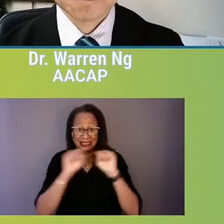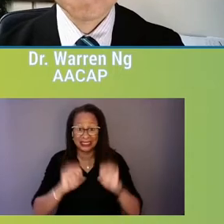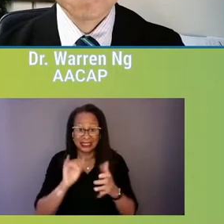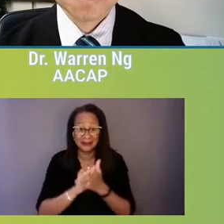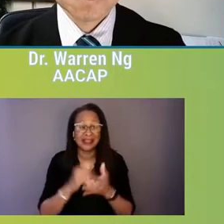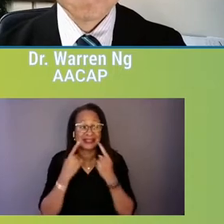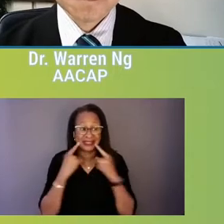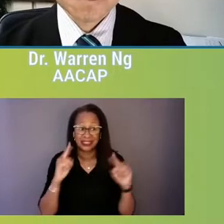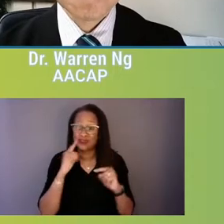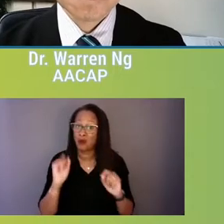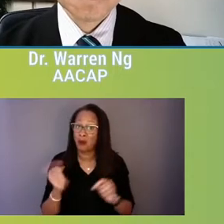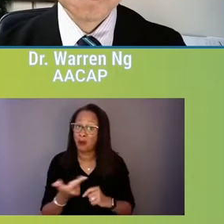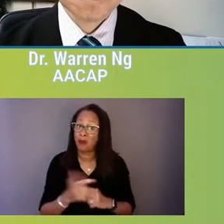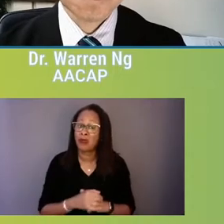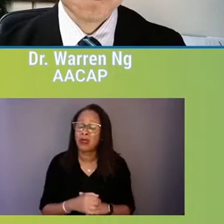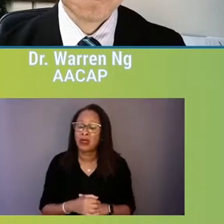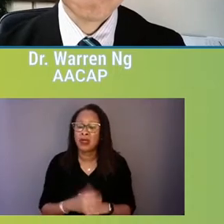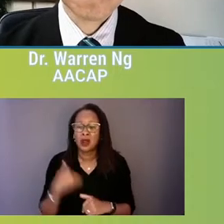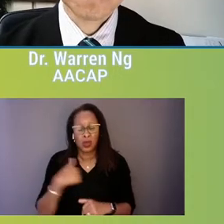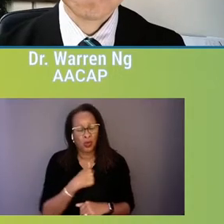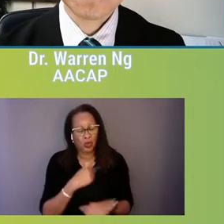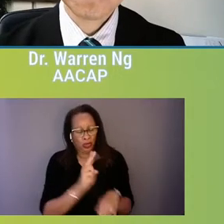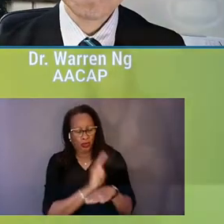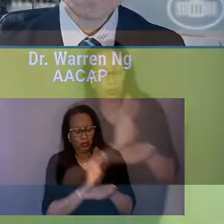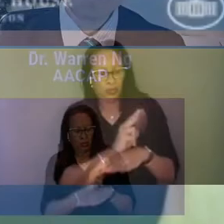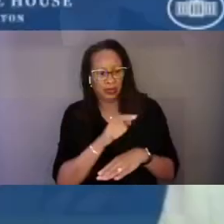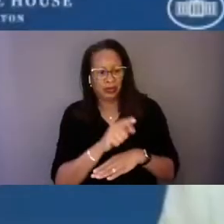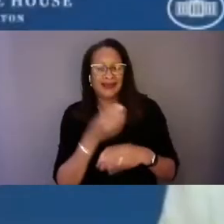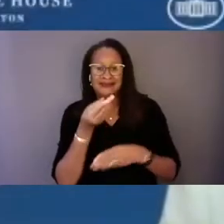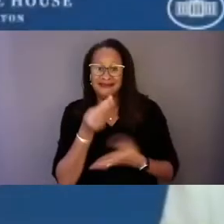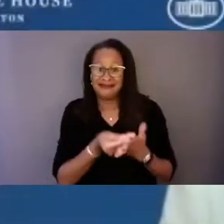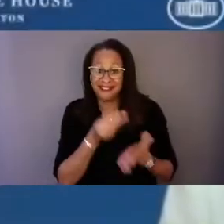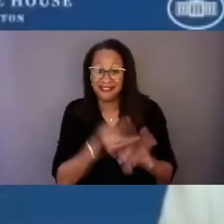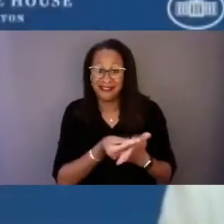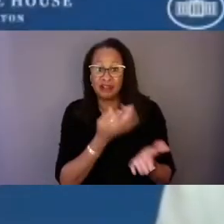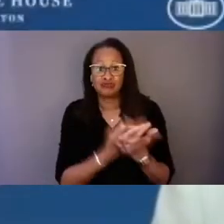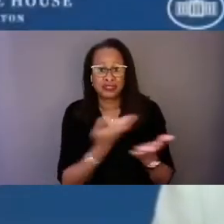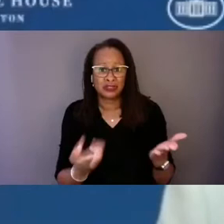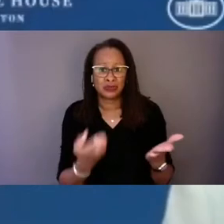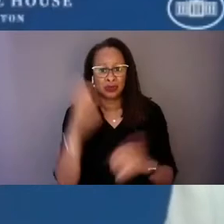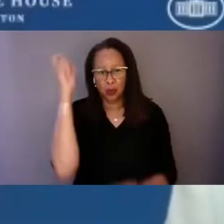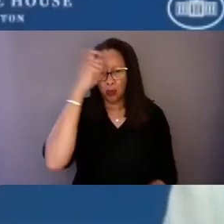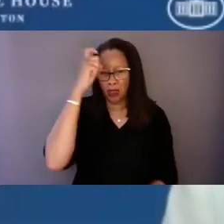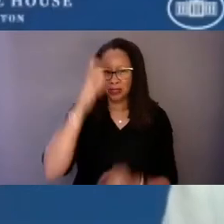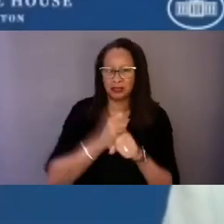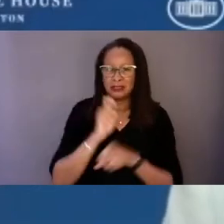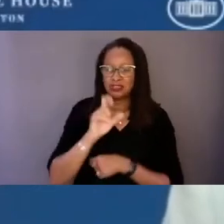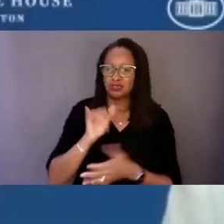and that we're using the funding and resources wisely to ensure that we not just have representation